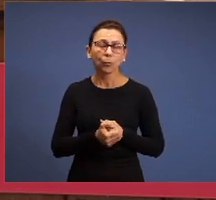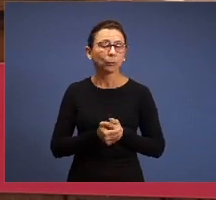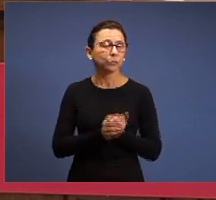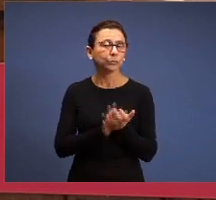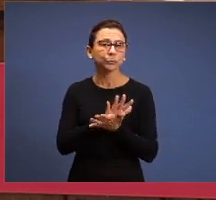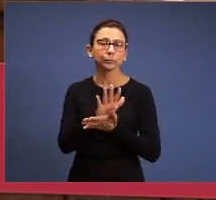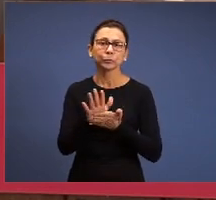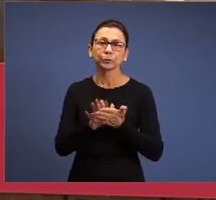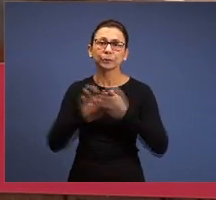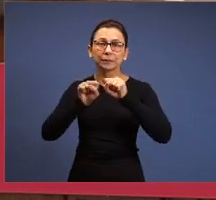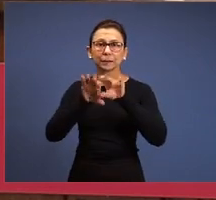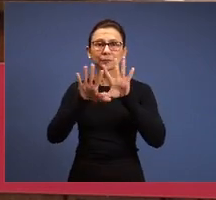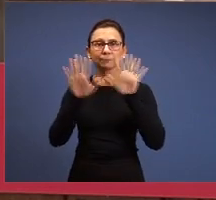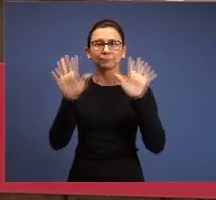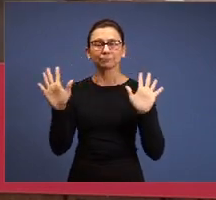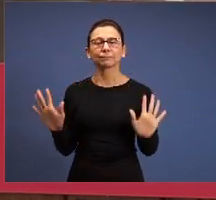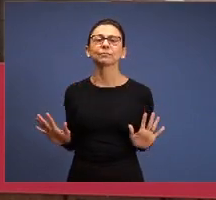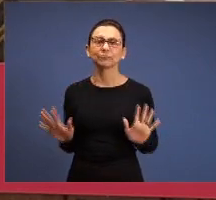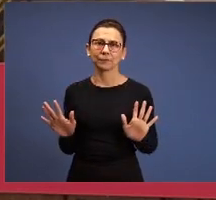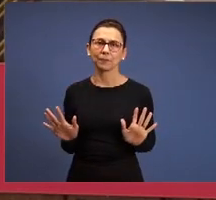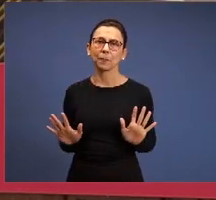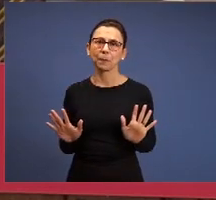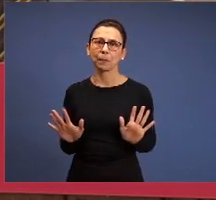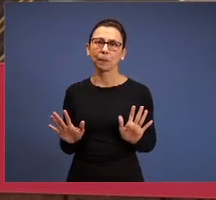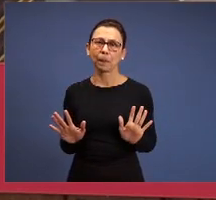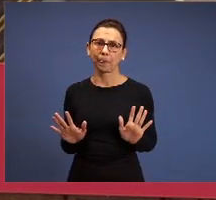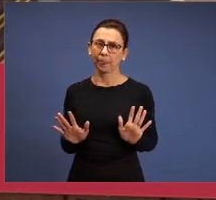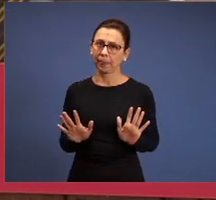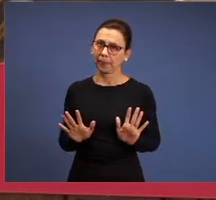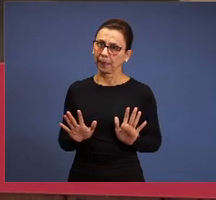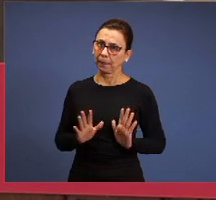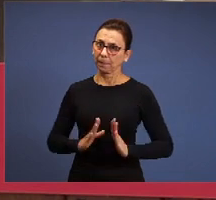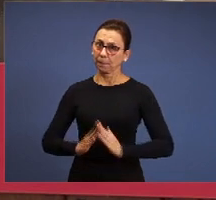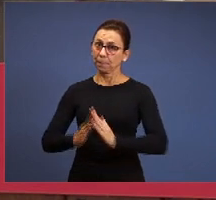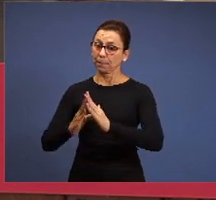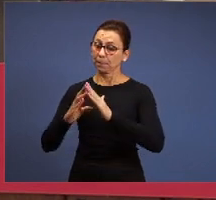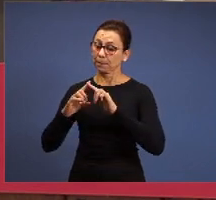everything is clear; this church, the church of